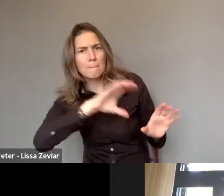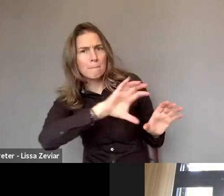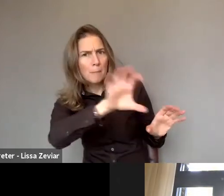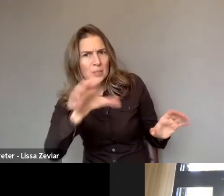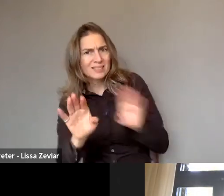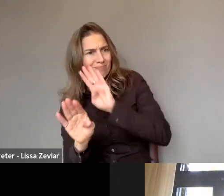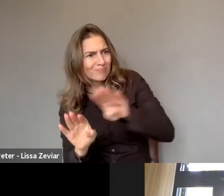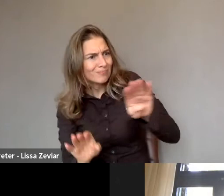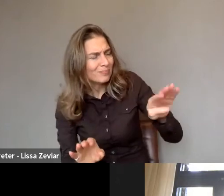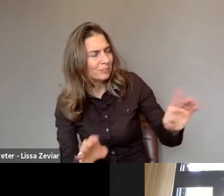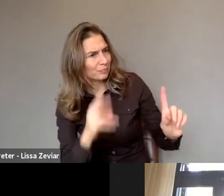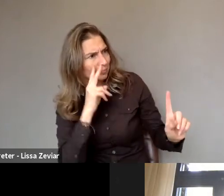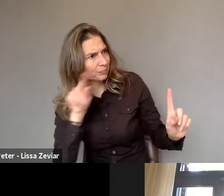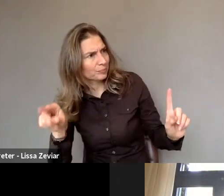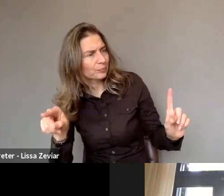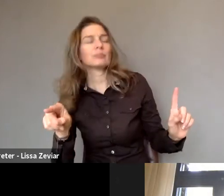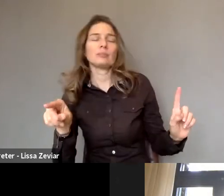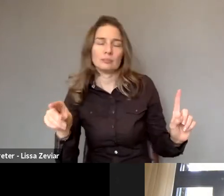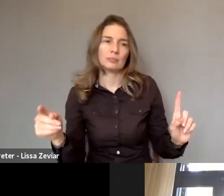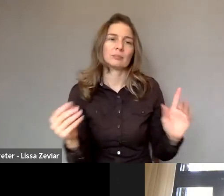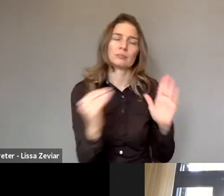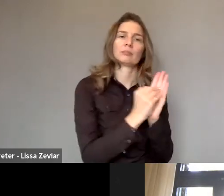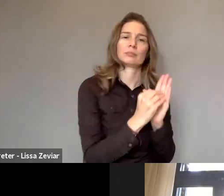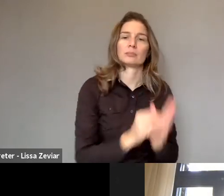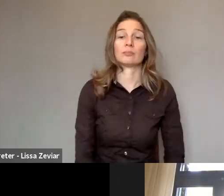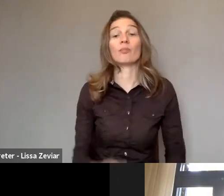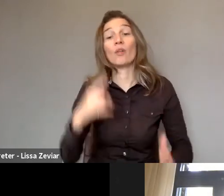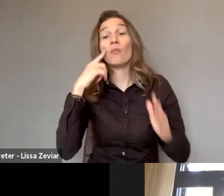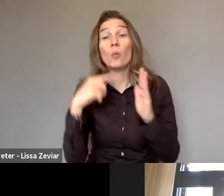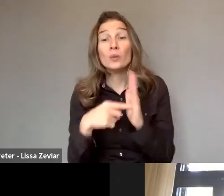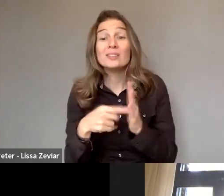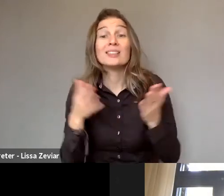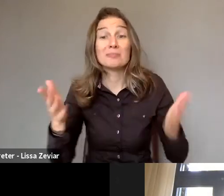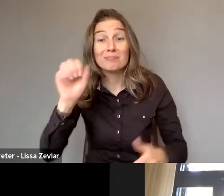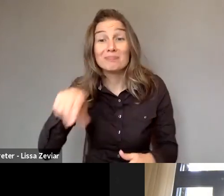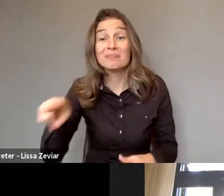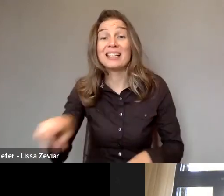When we know 16% of women in the EU are women with disabilities